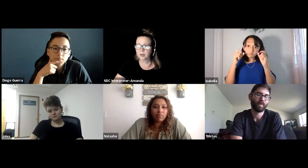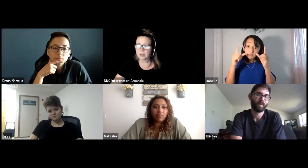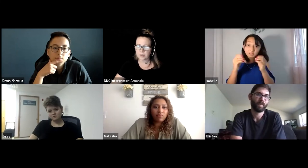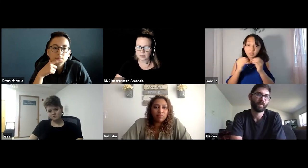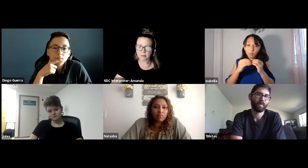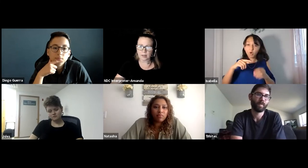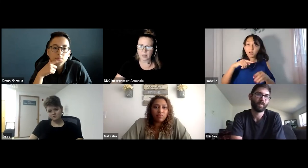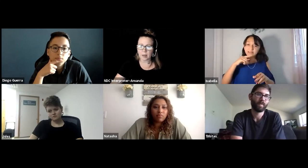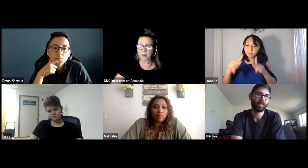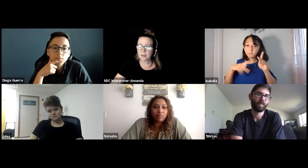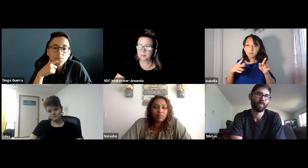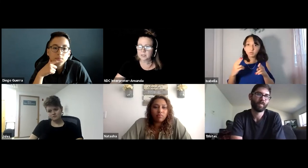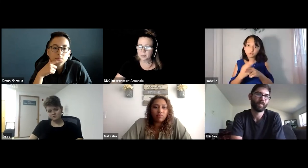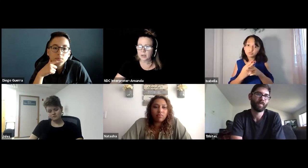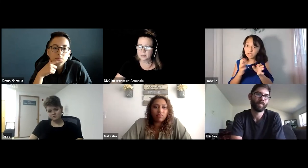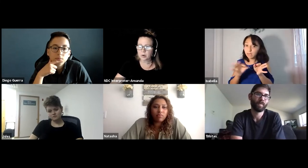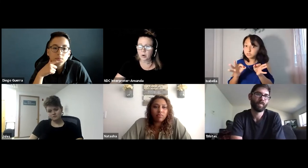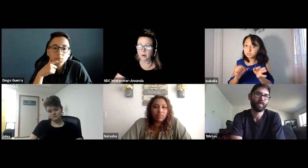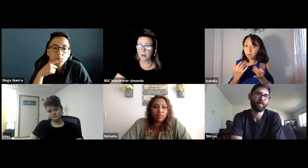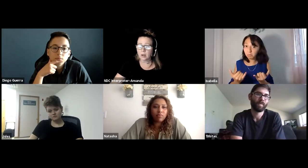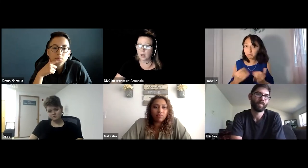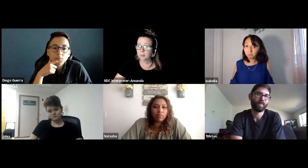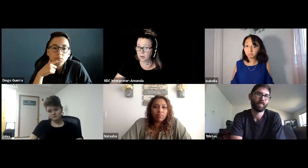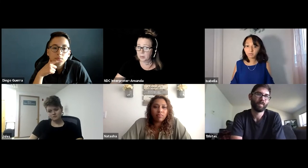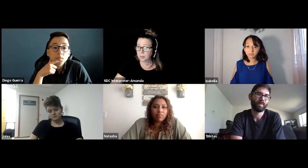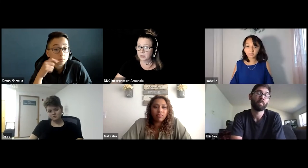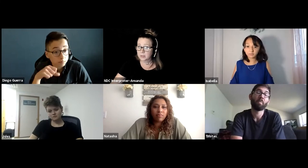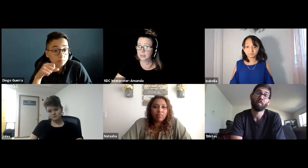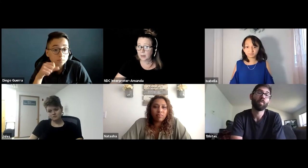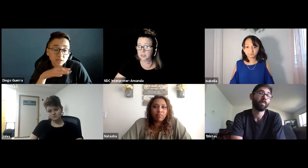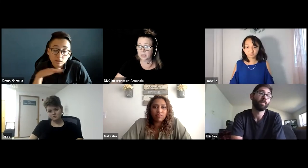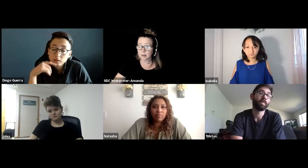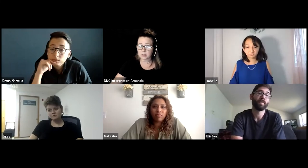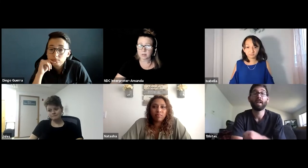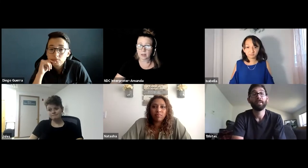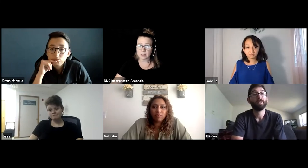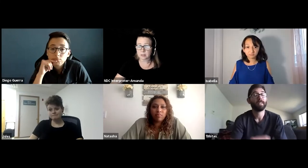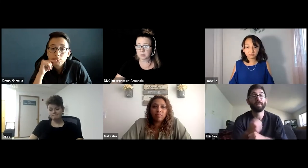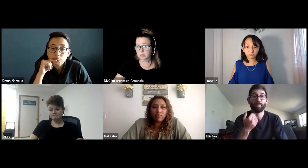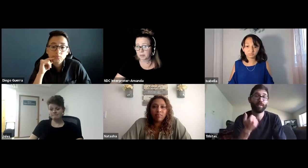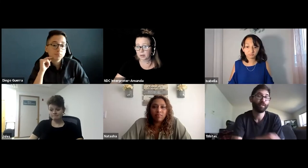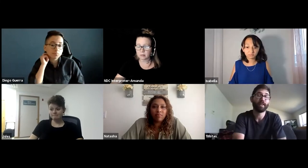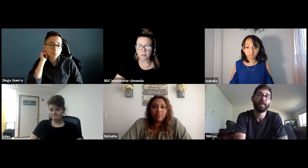even in light of that, but I'm surprised more and more hearing people are using captioning now so that's something.